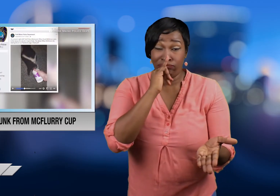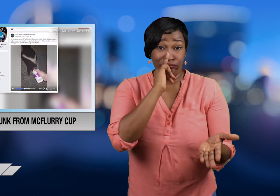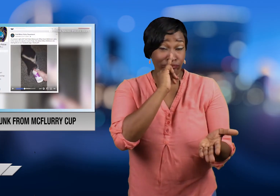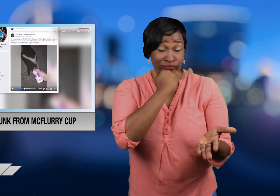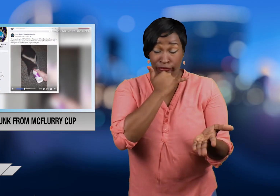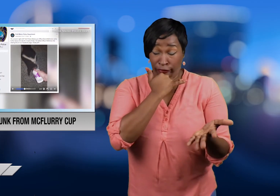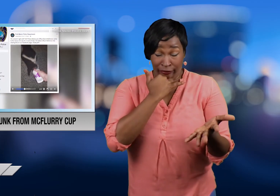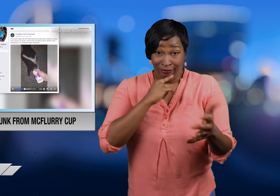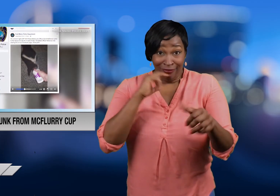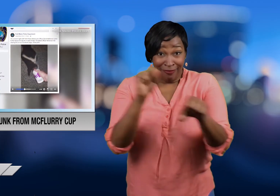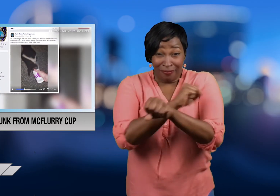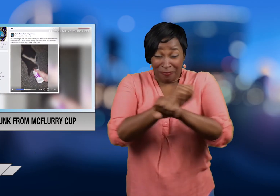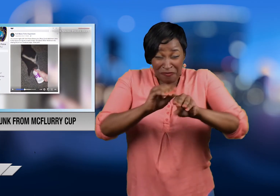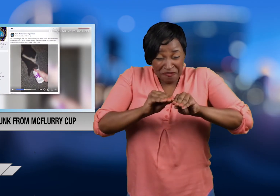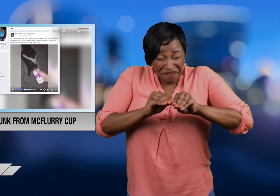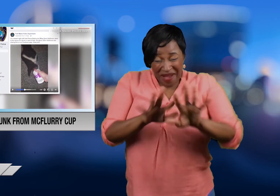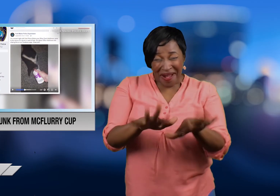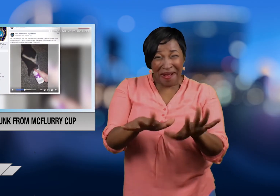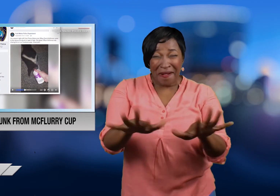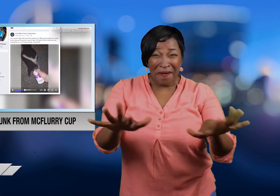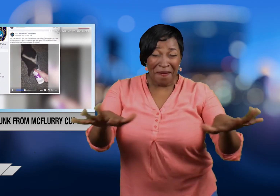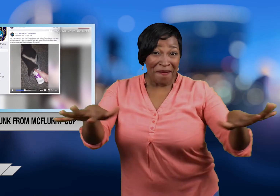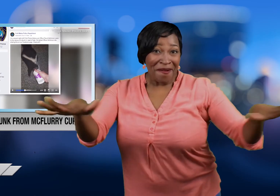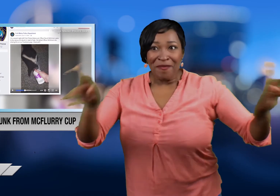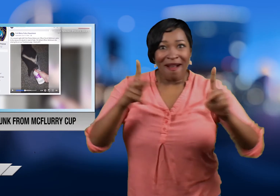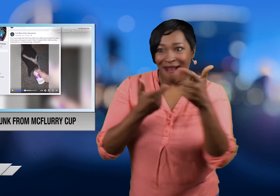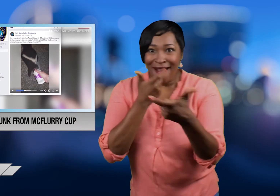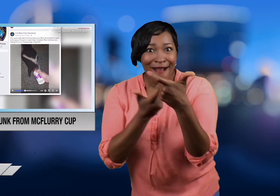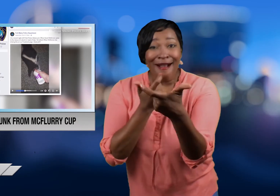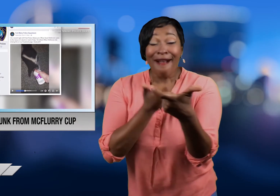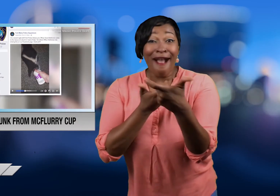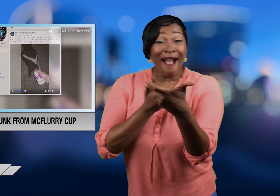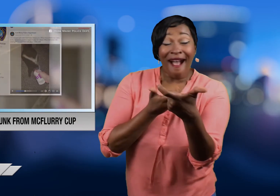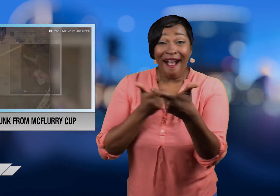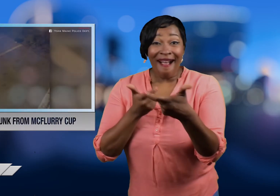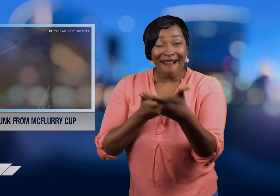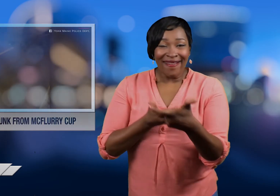and the video spread like wildfire. Thousands of people have viewed it.